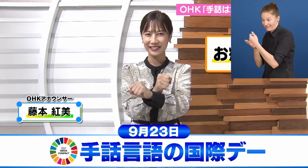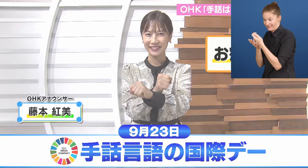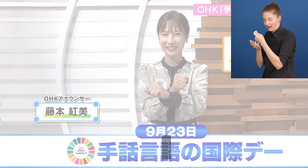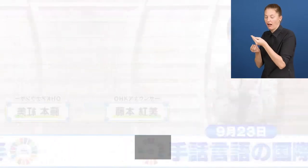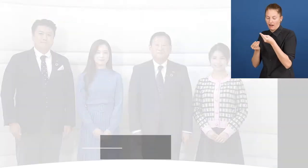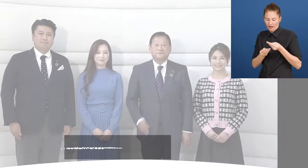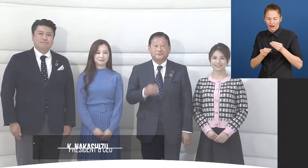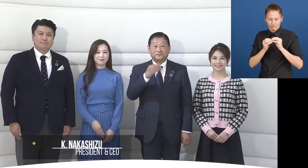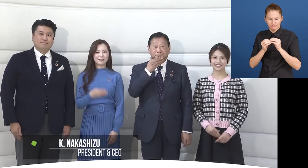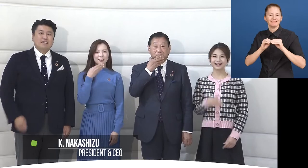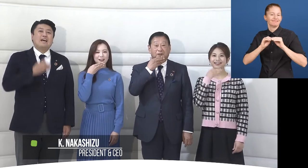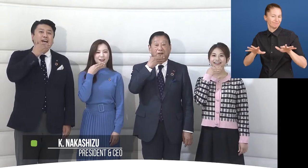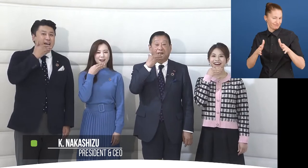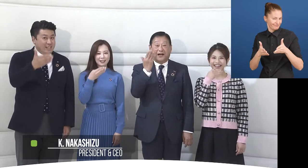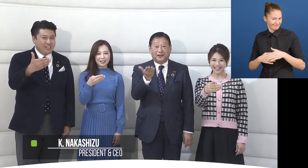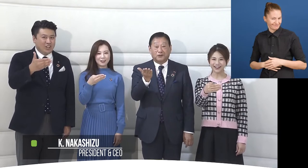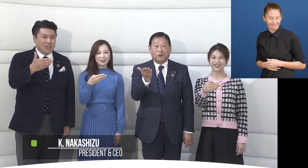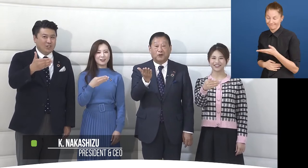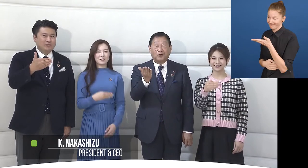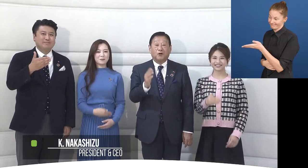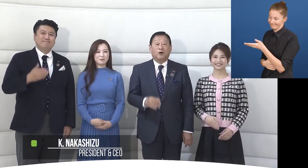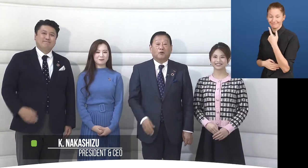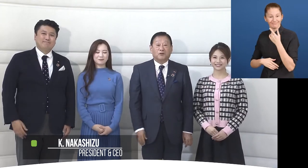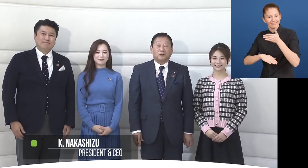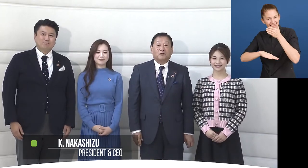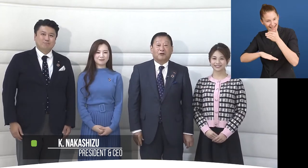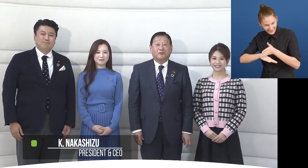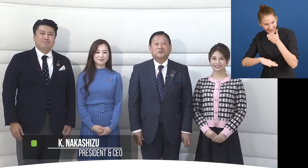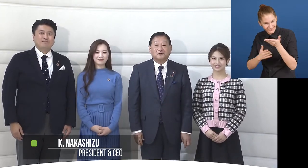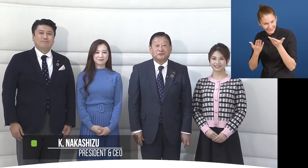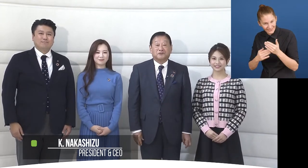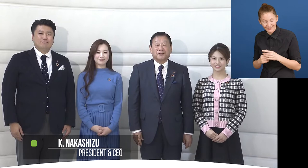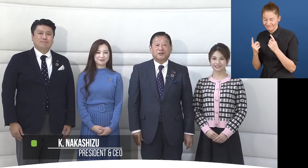Everyone: "Arigatō!" Keiichiro Nakashizu: “We look forward to creating